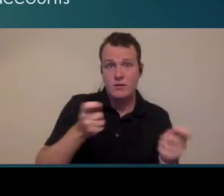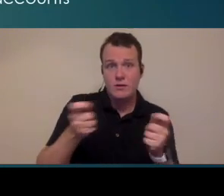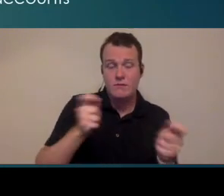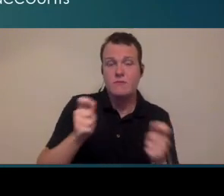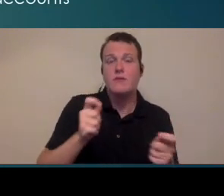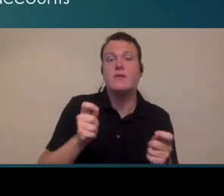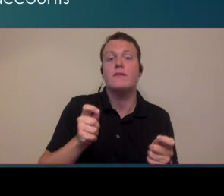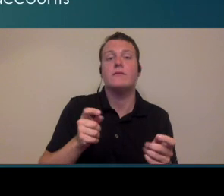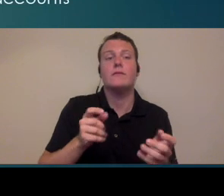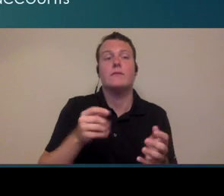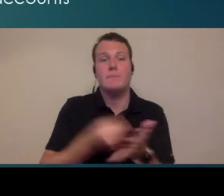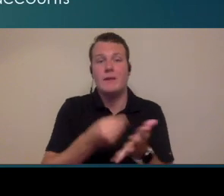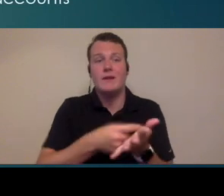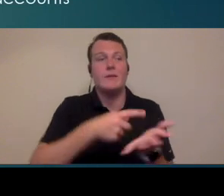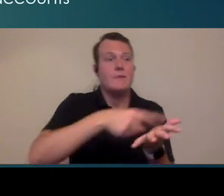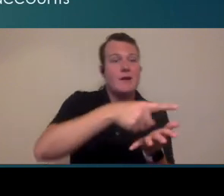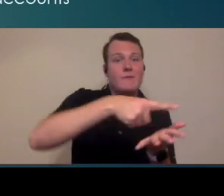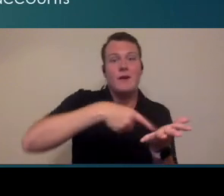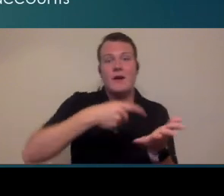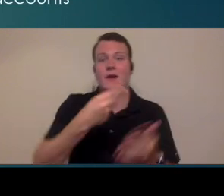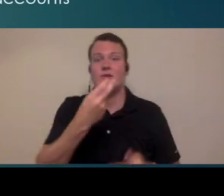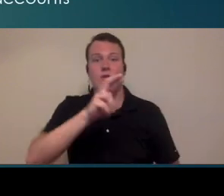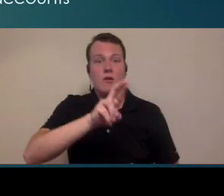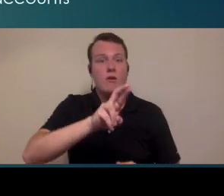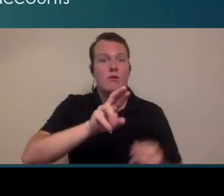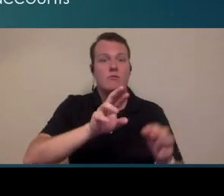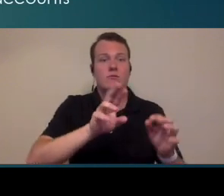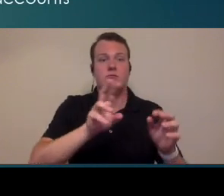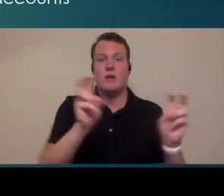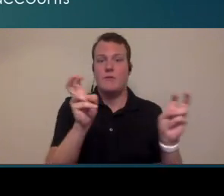like payroll and accounts payable and receivable and HR components or do you